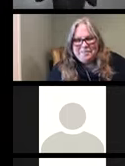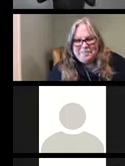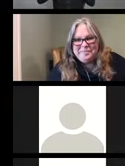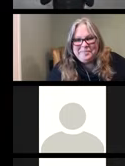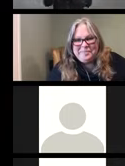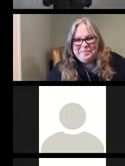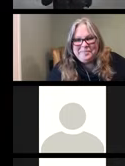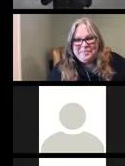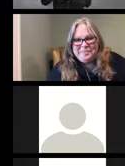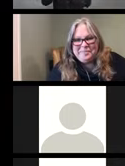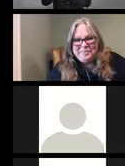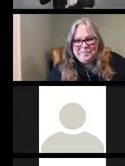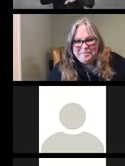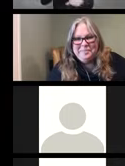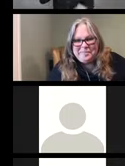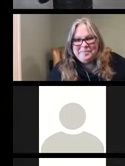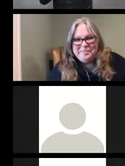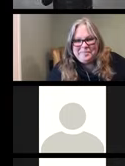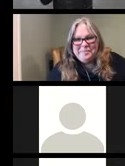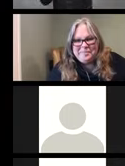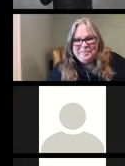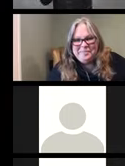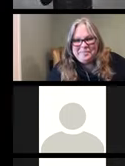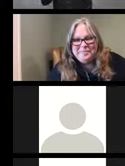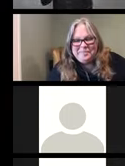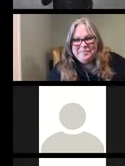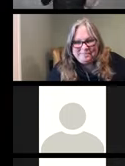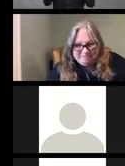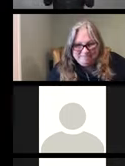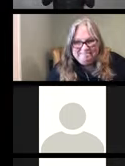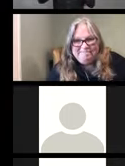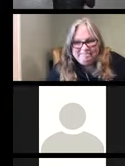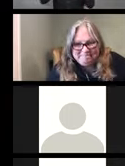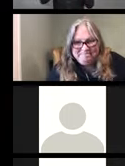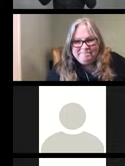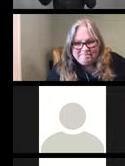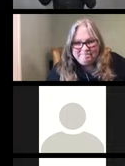On December 16 we're going to look at mental health and resilience